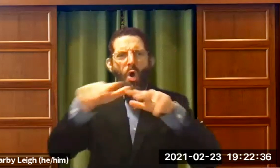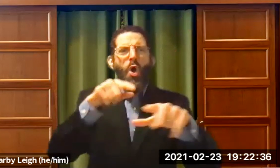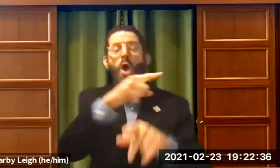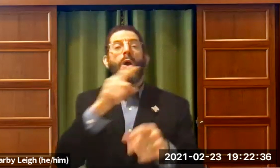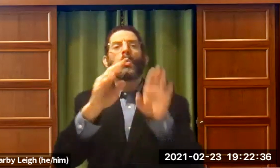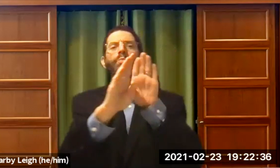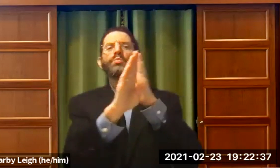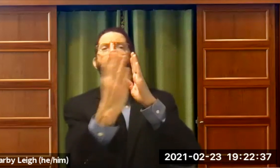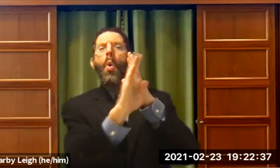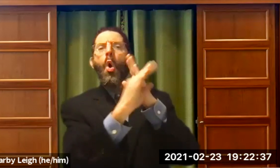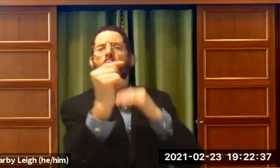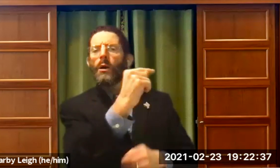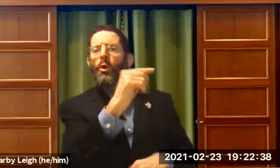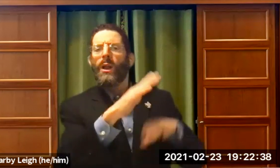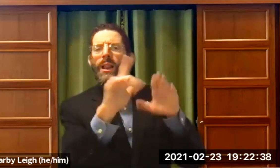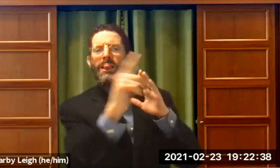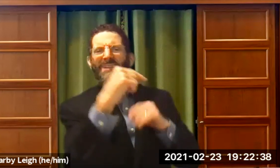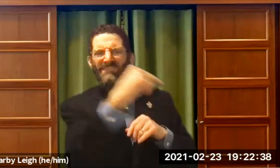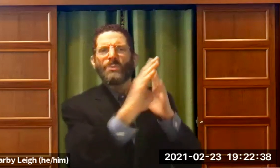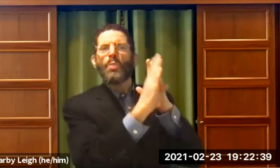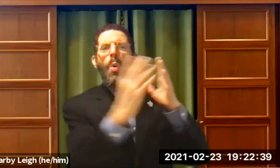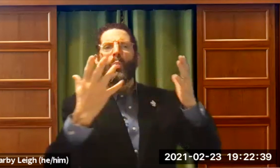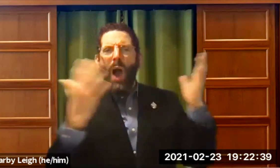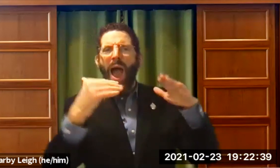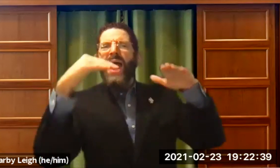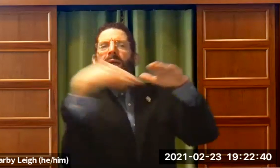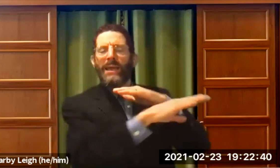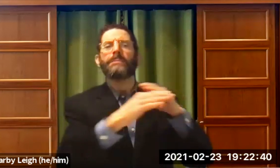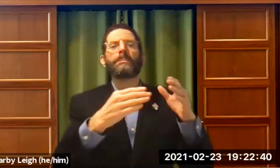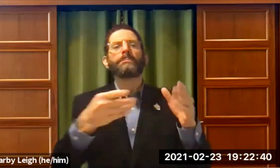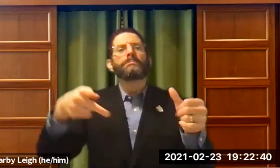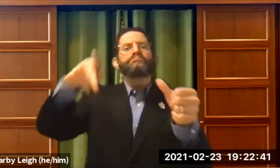all the way to the end and go through a doorway on the left and then we